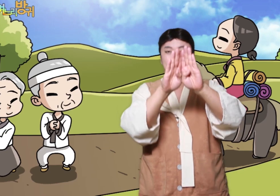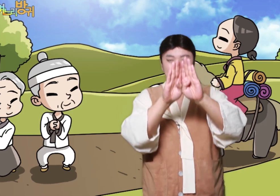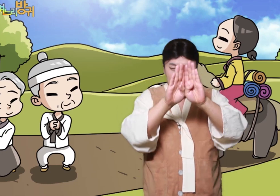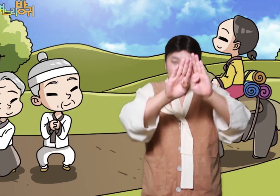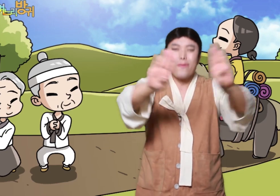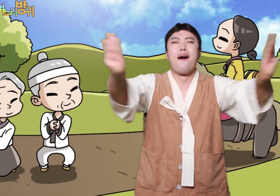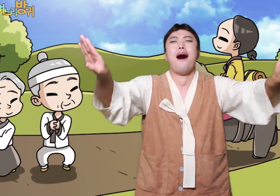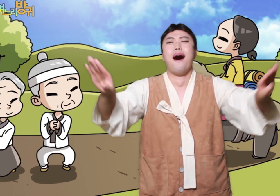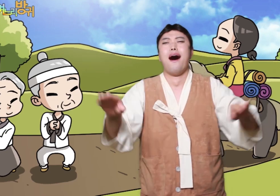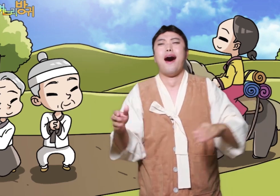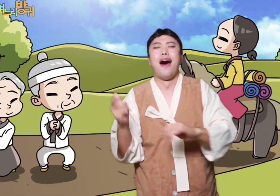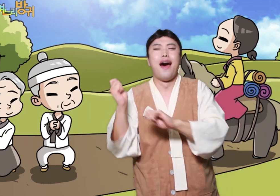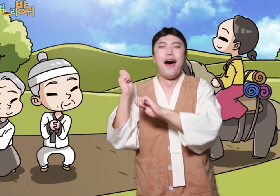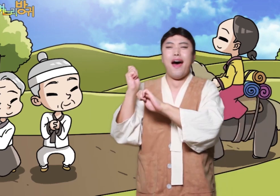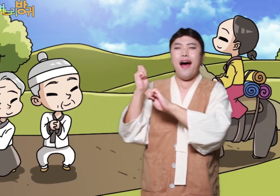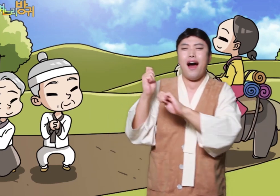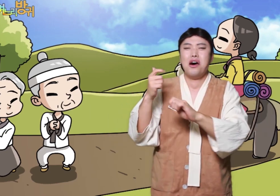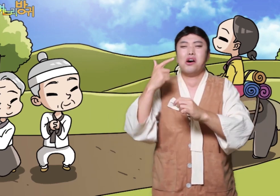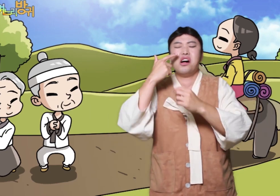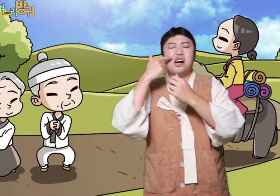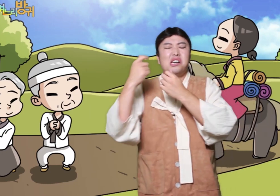"No, where did you get it?"